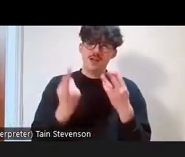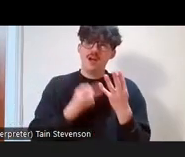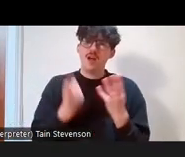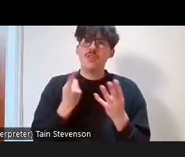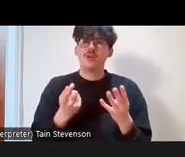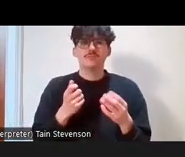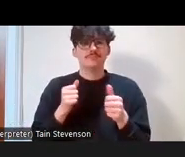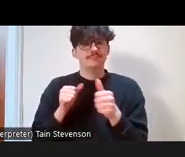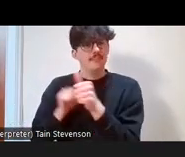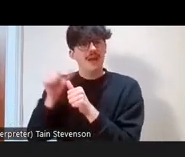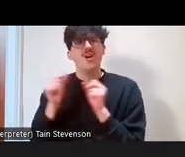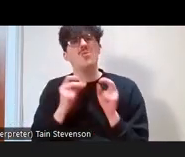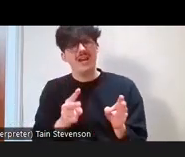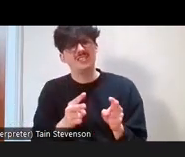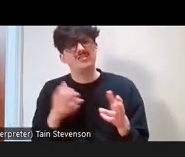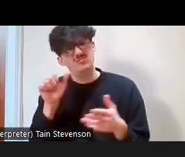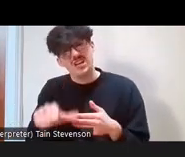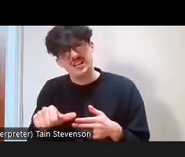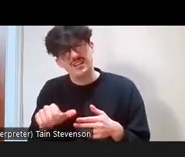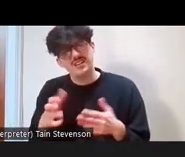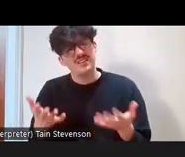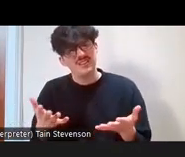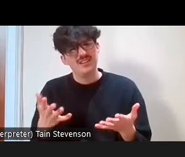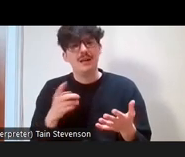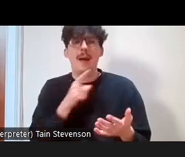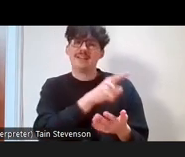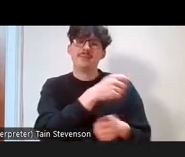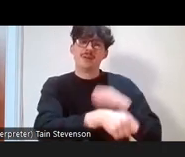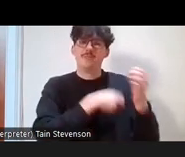and then that leads on to kind of museum centric roles, so roles that are